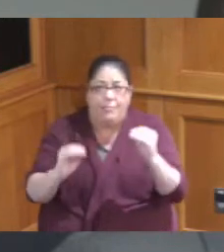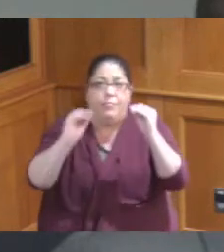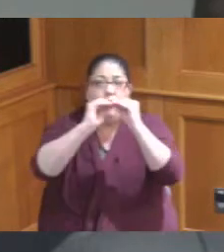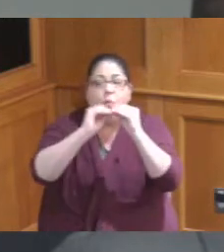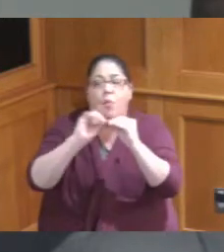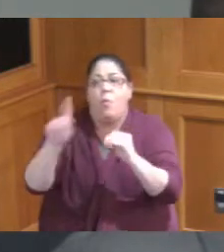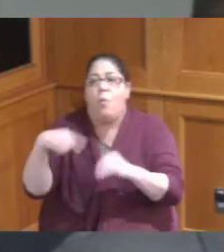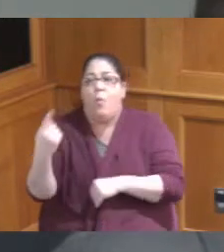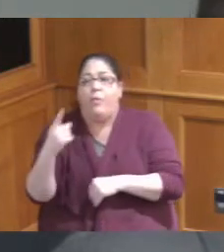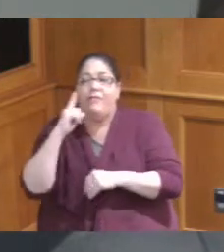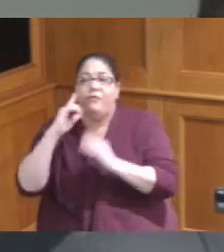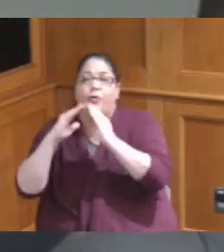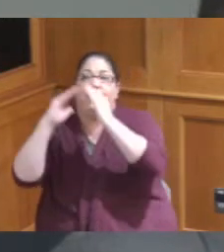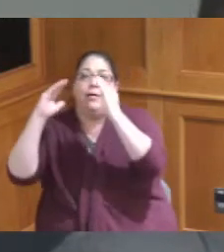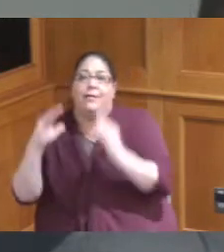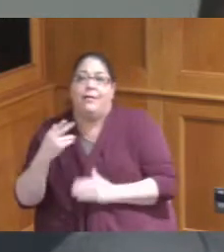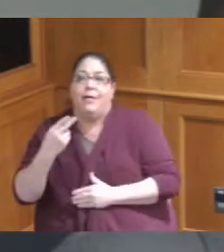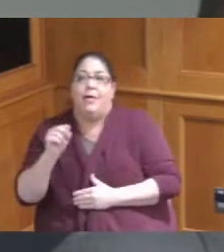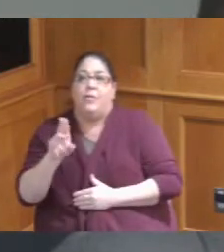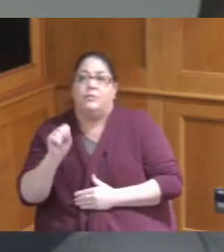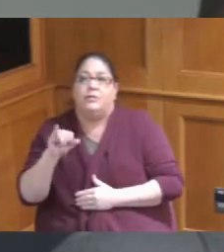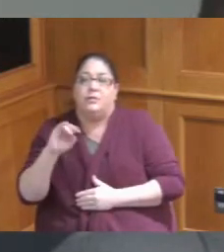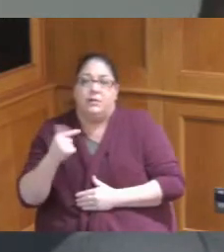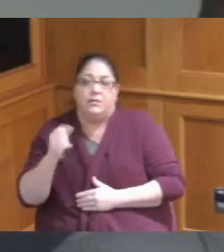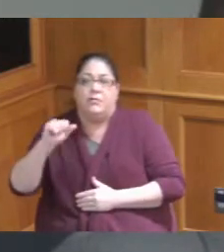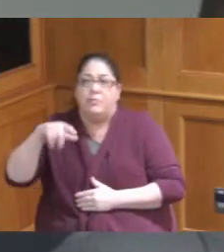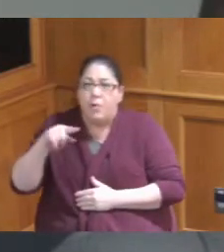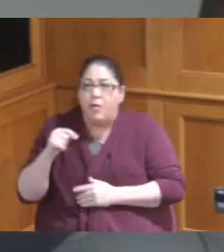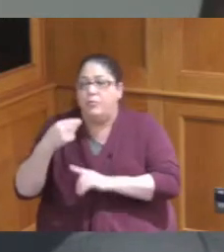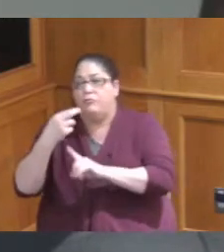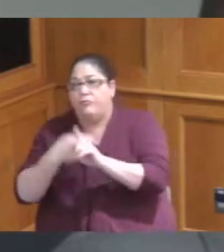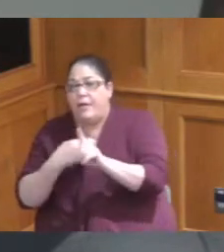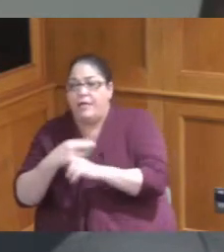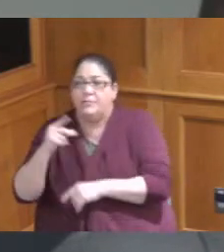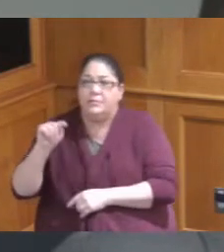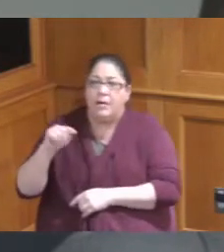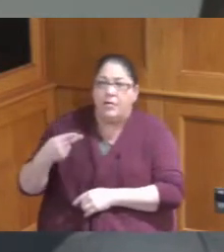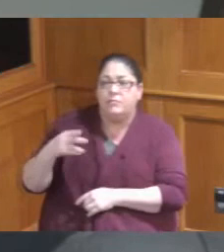the street that had the tools to give those get those people into the wraparound Services